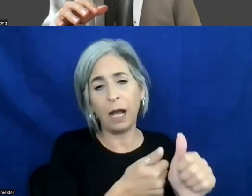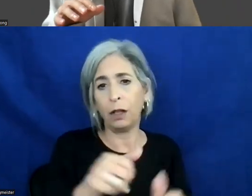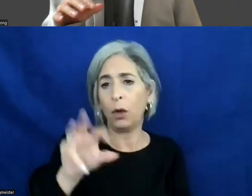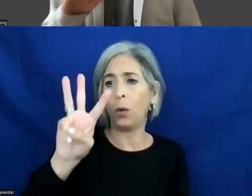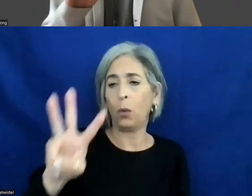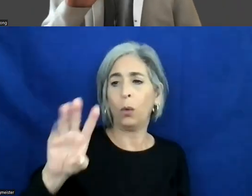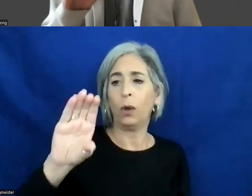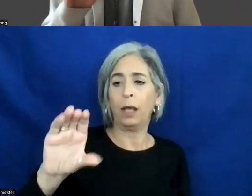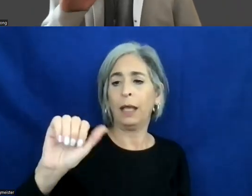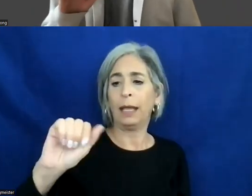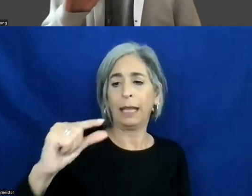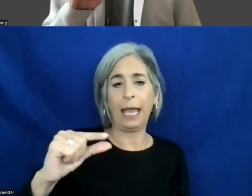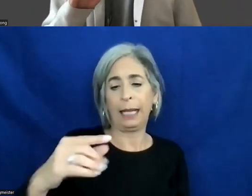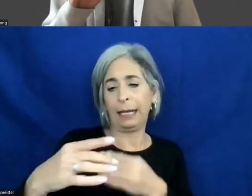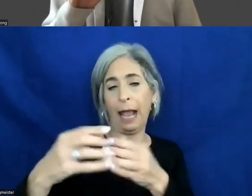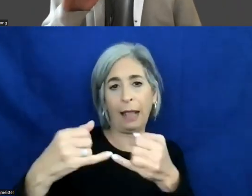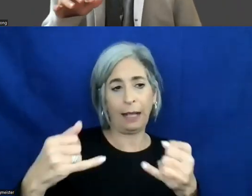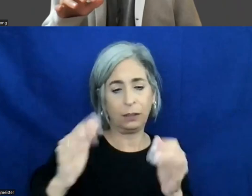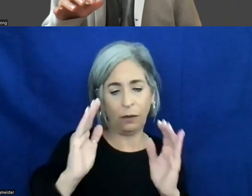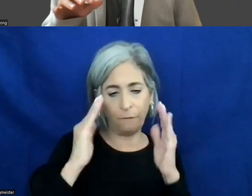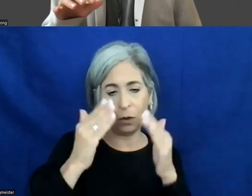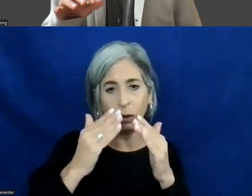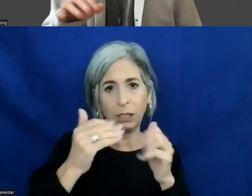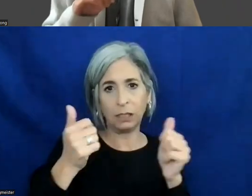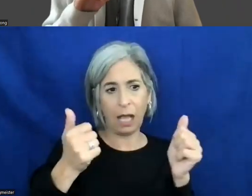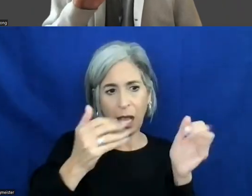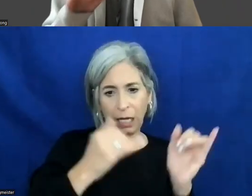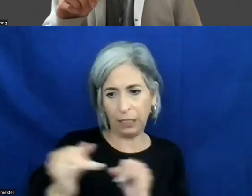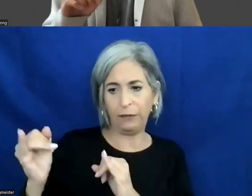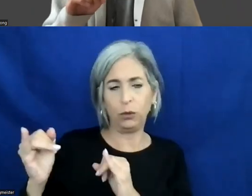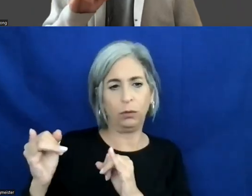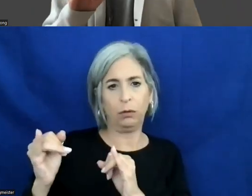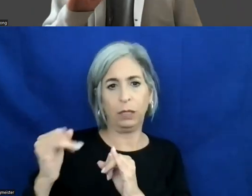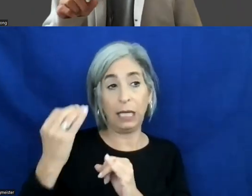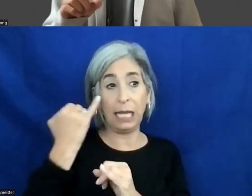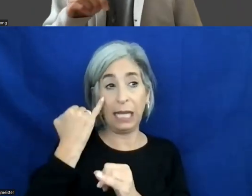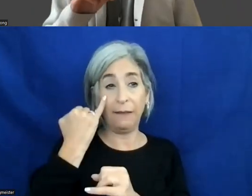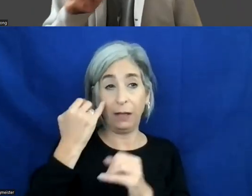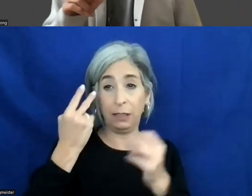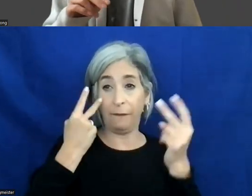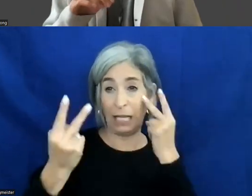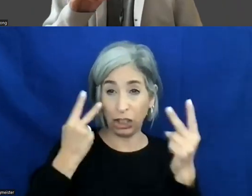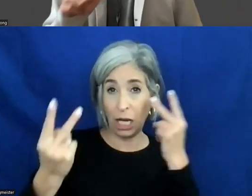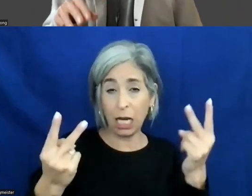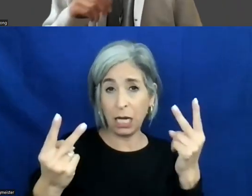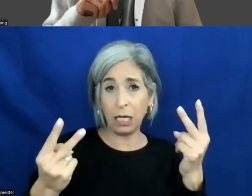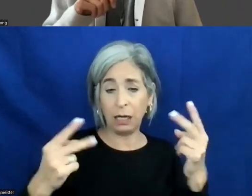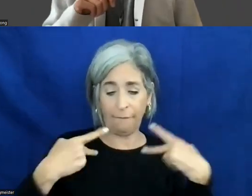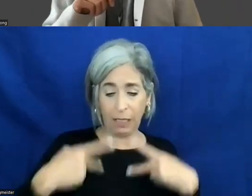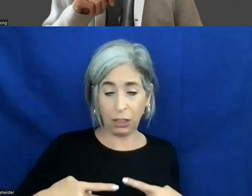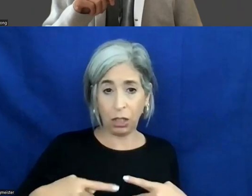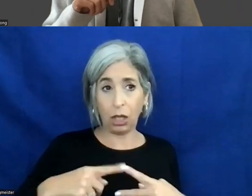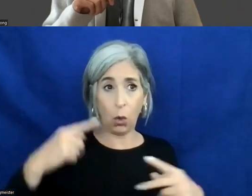and we look to focus on each of those, whether it is vision, physical, hearing, things like that.